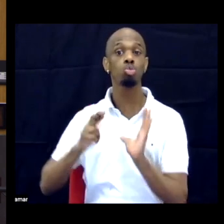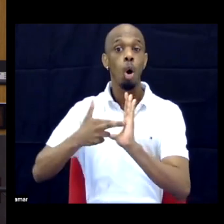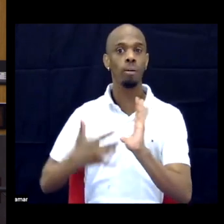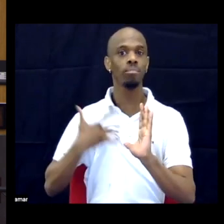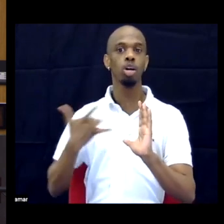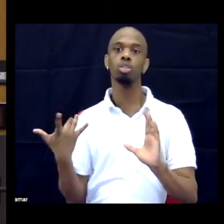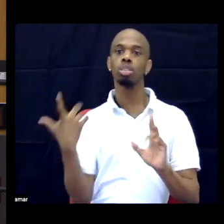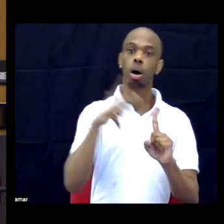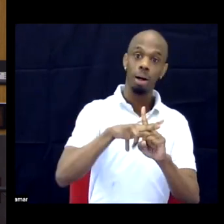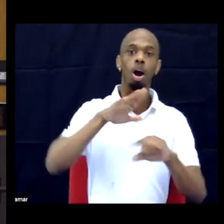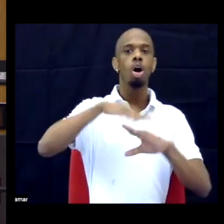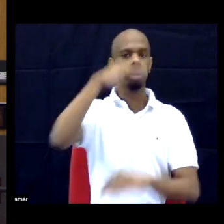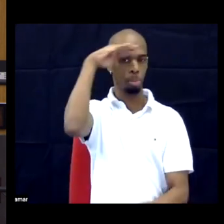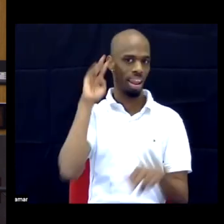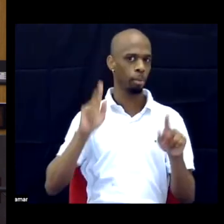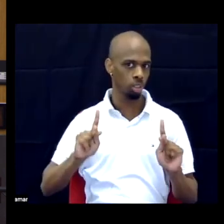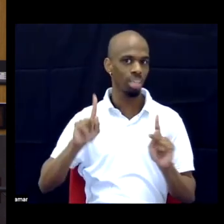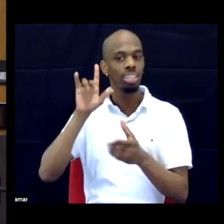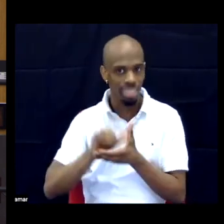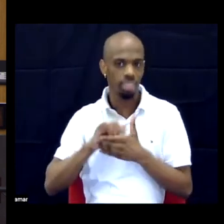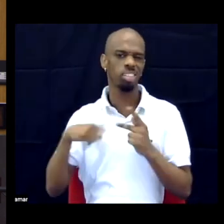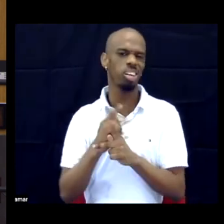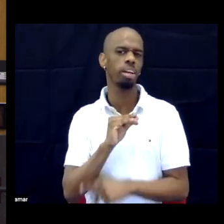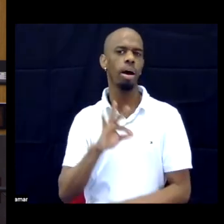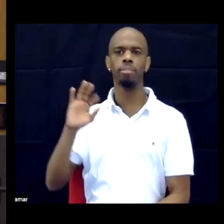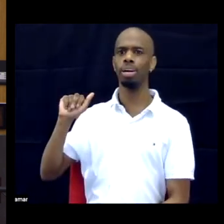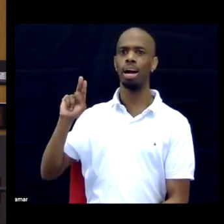So those are the kind of, like, analogies I'm talking about, where we're kind of comparing